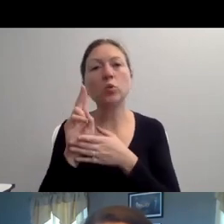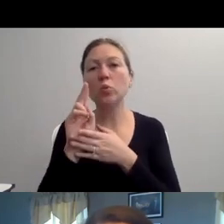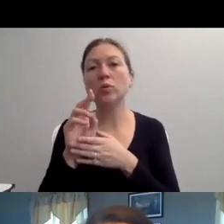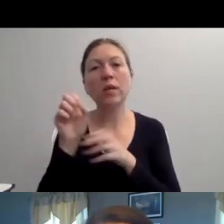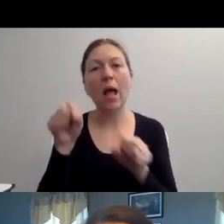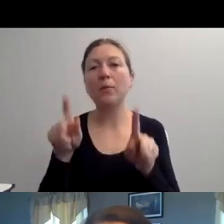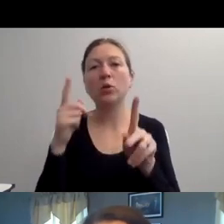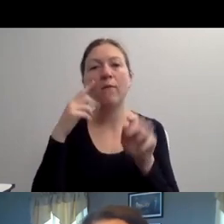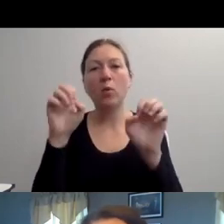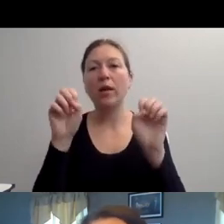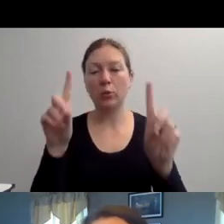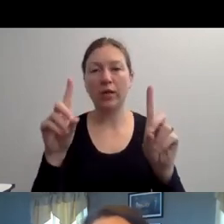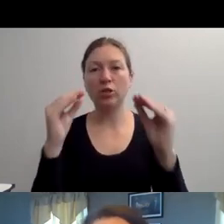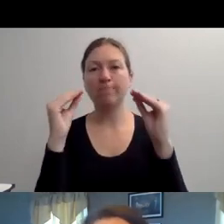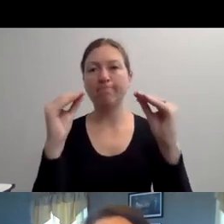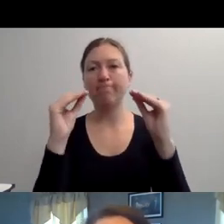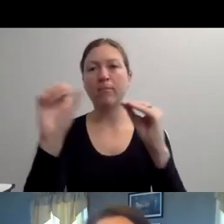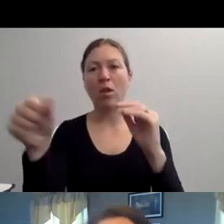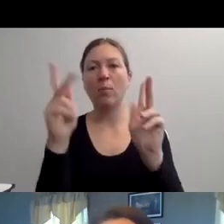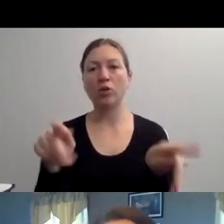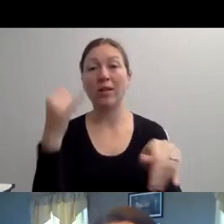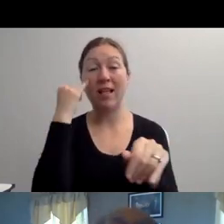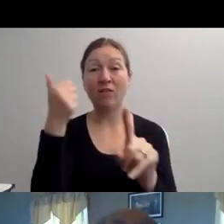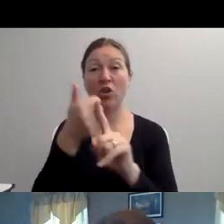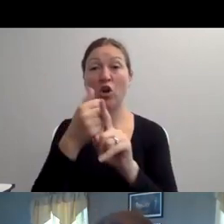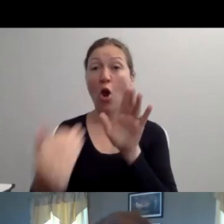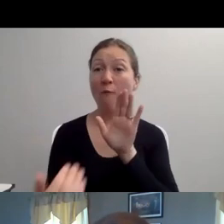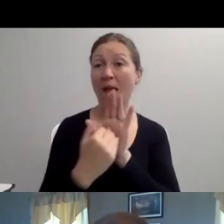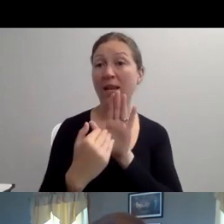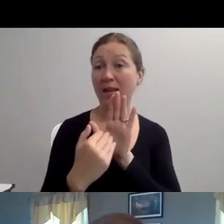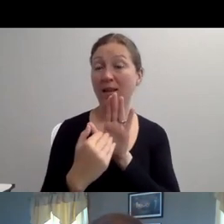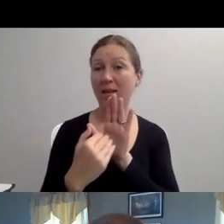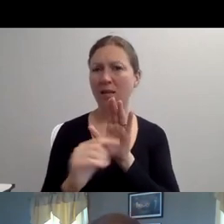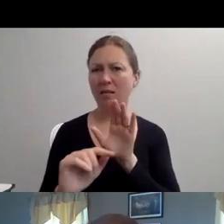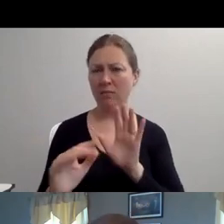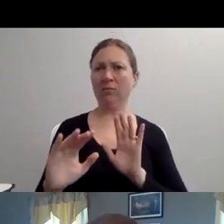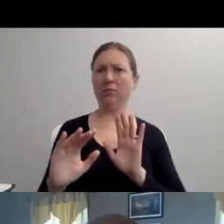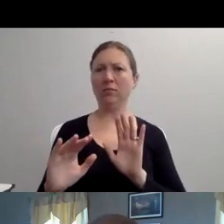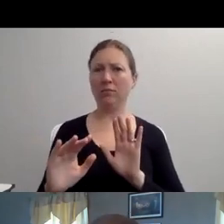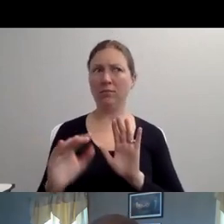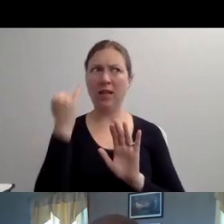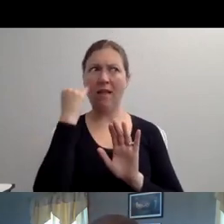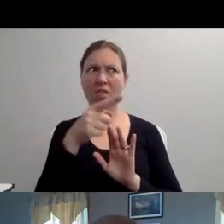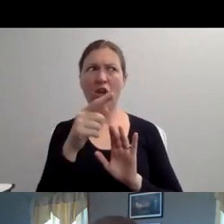AND I HEARD THAT ECHOED REALLY RECENTLY FROM SOME LEADERS IN THE HEALTH CARE INDUSTRY WHEN